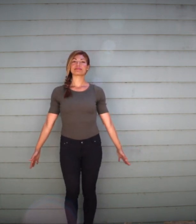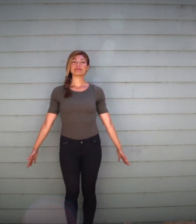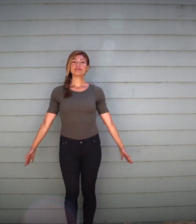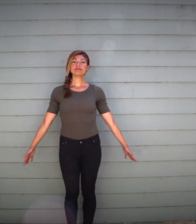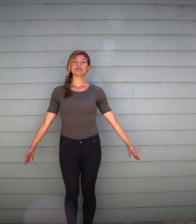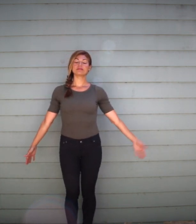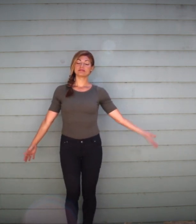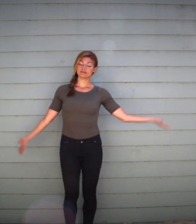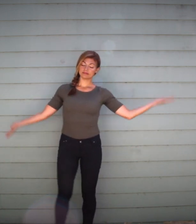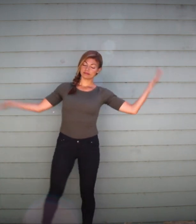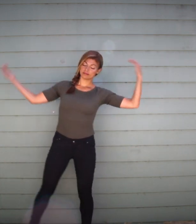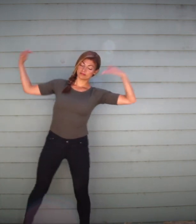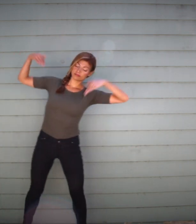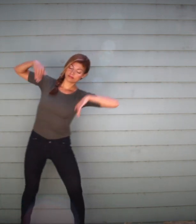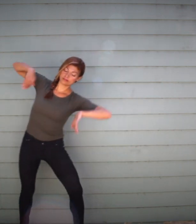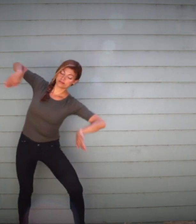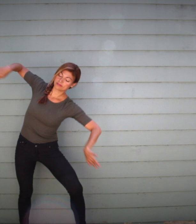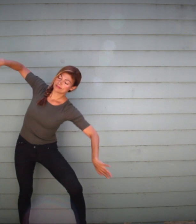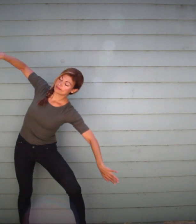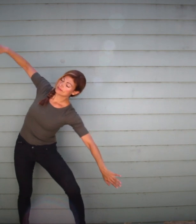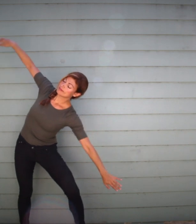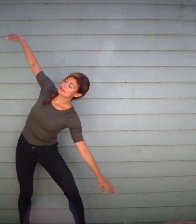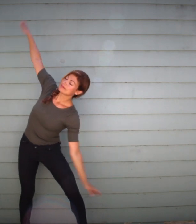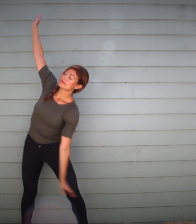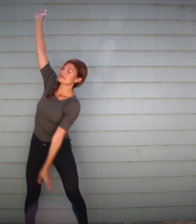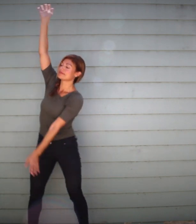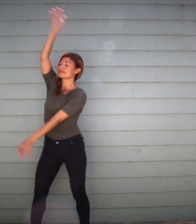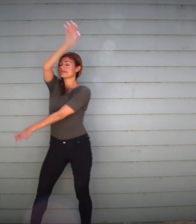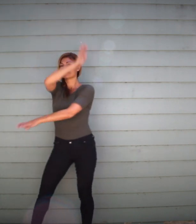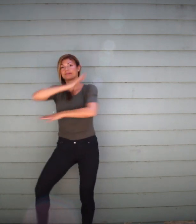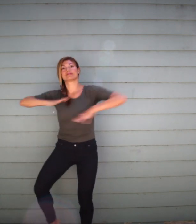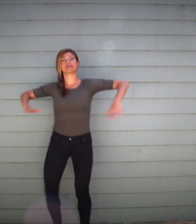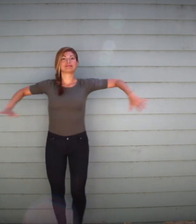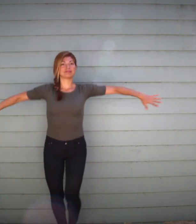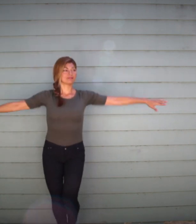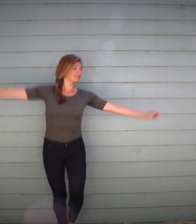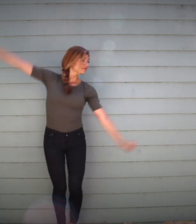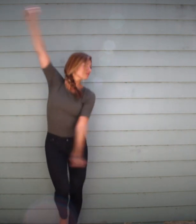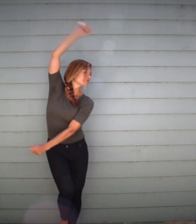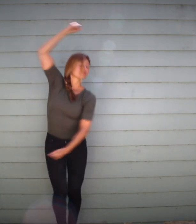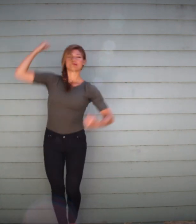sometimes calm and steady energy, and sometimes bold high intensity energy.